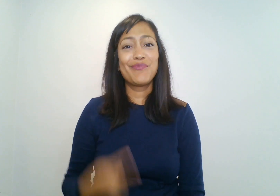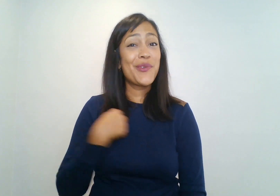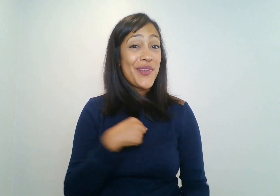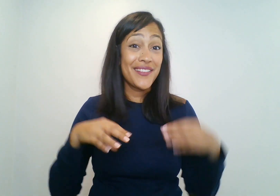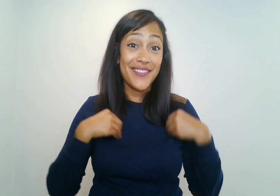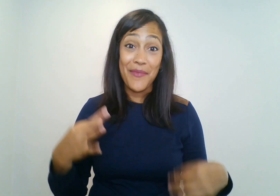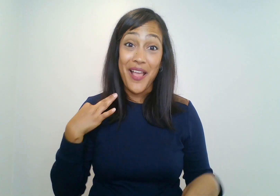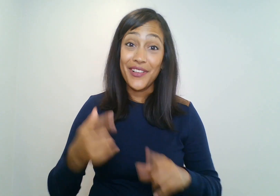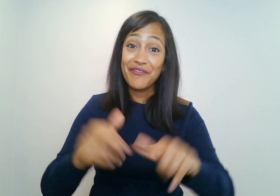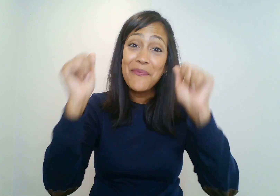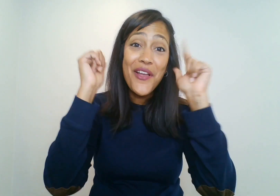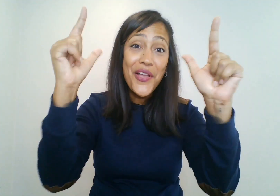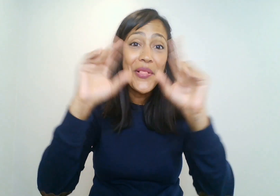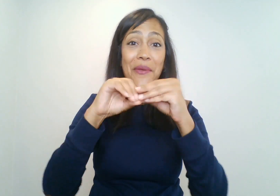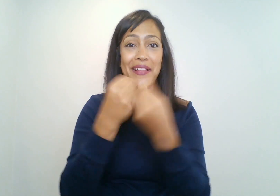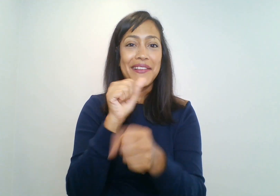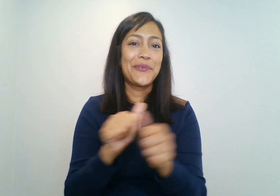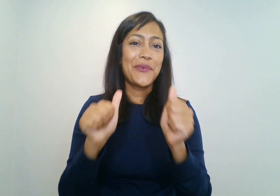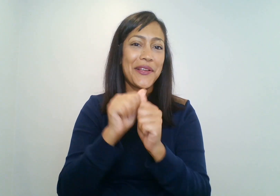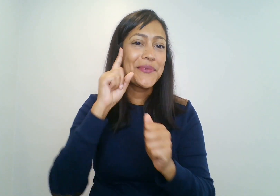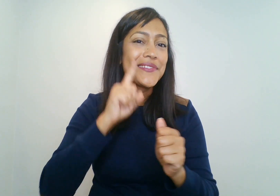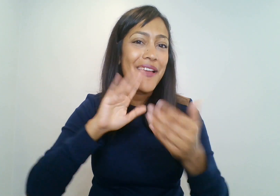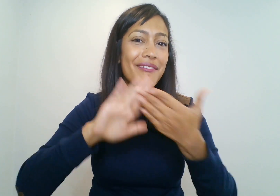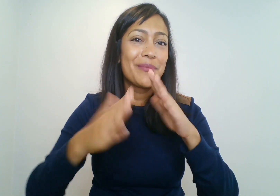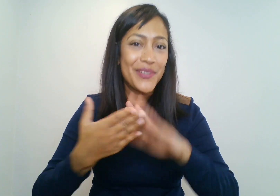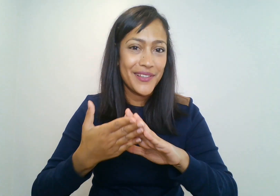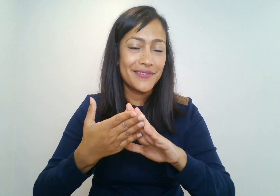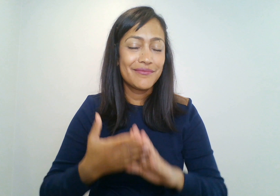We welcome all organizations working with deaf communities to apply.